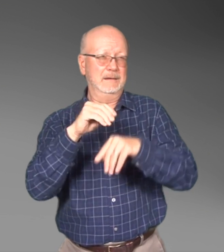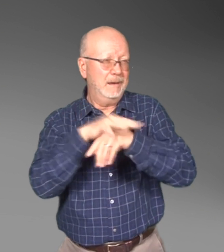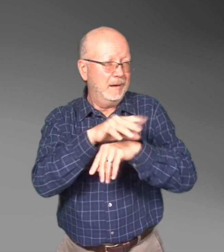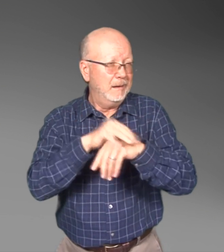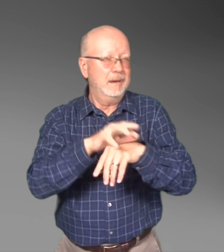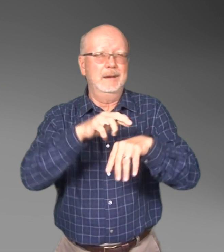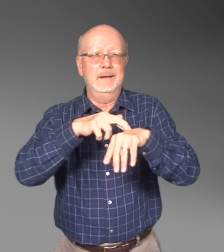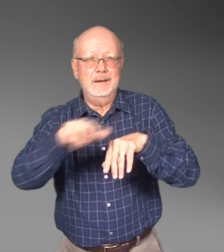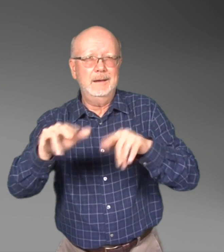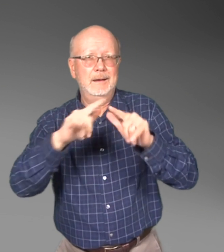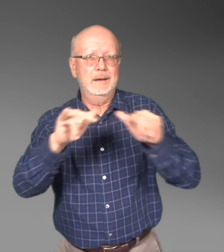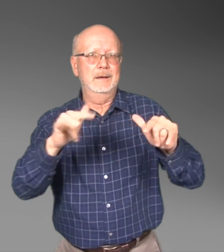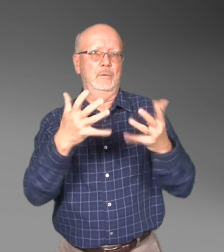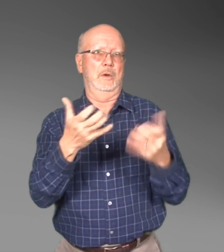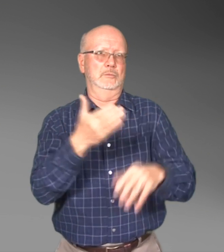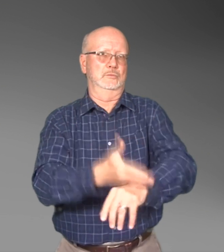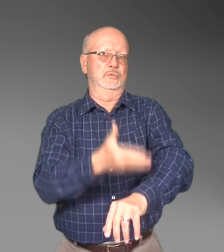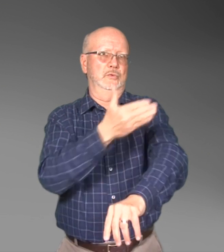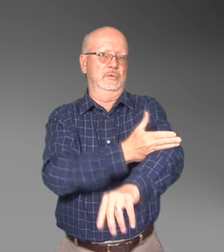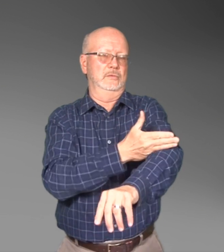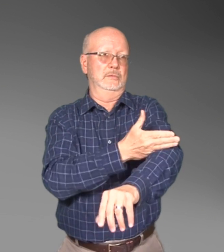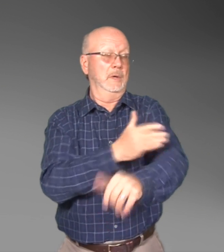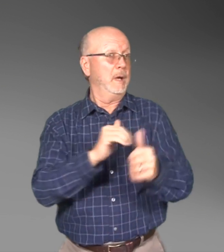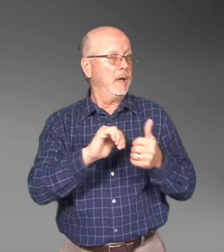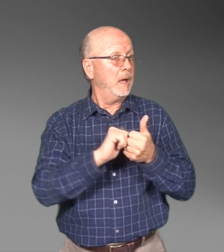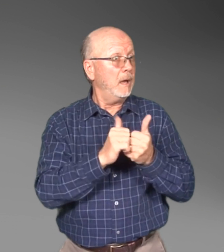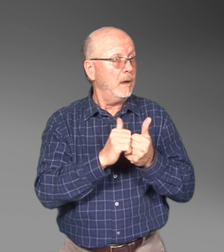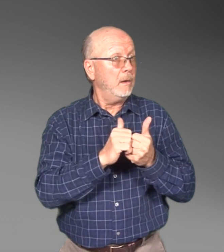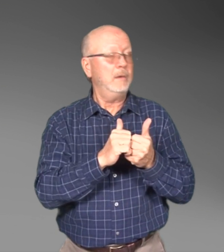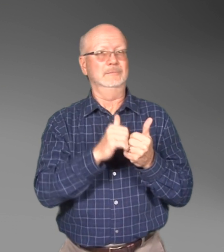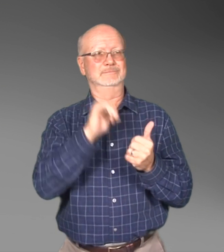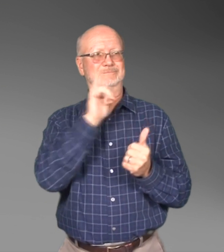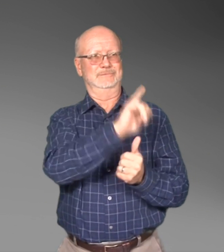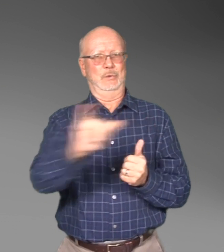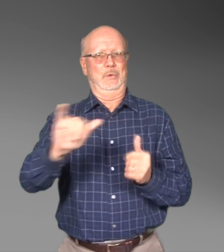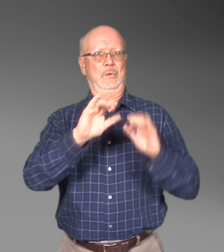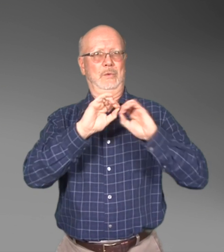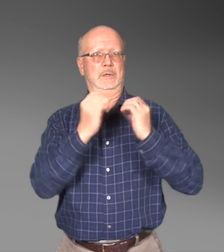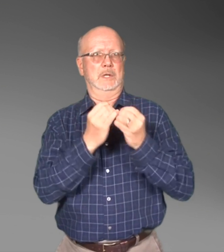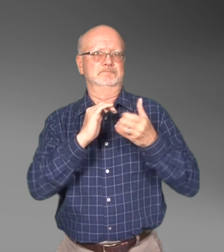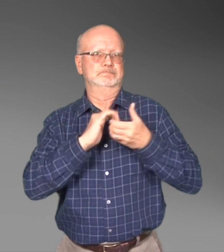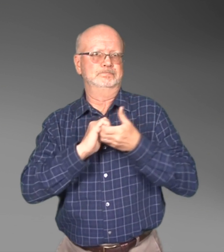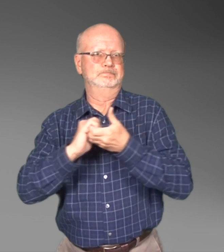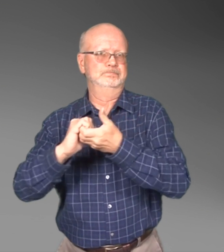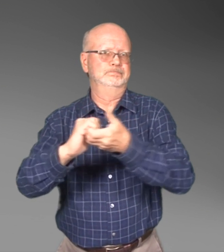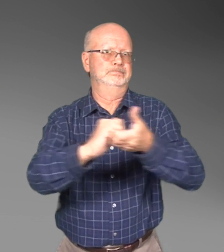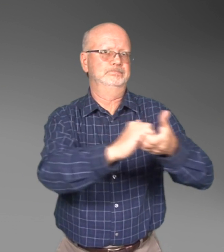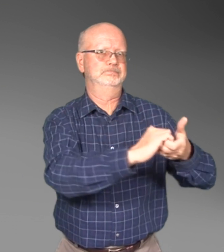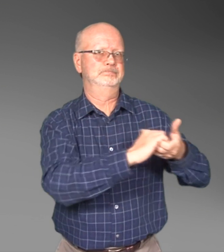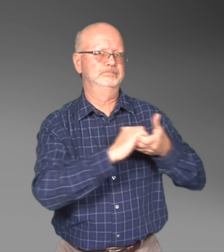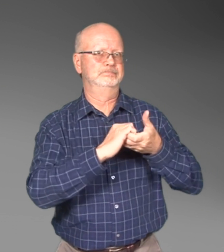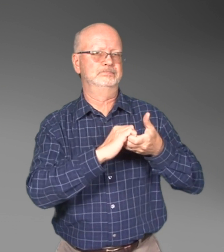with other members. Members are actively involved with ACE through ongoing participation in